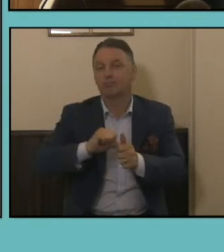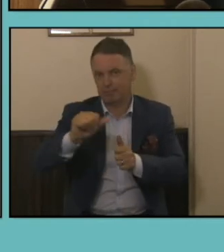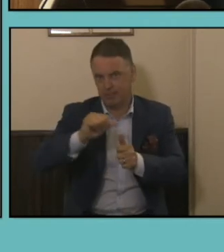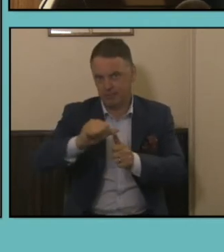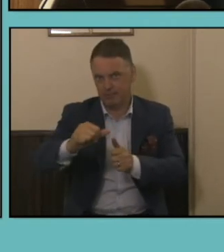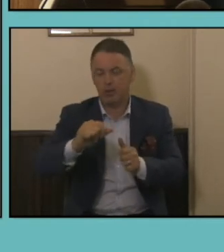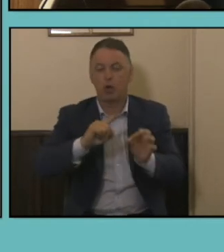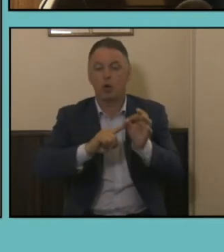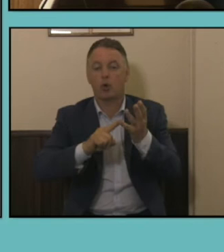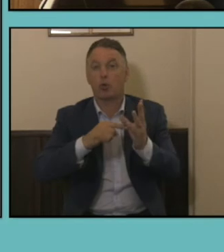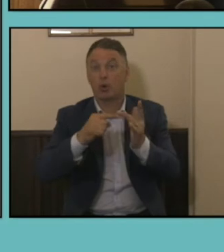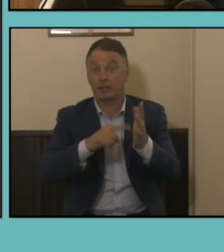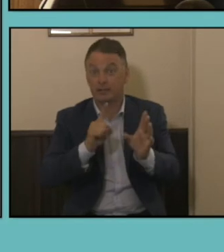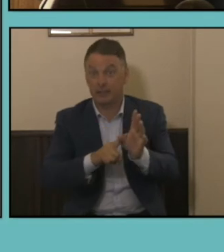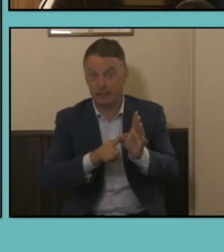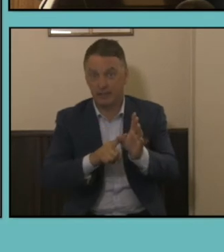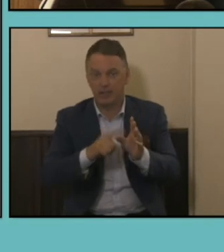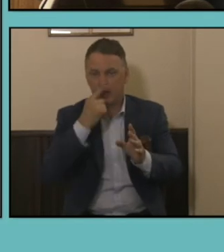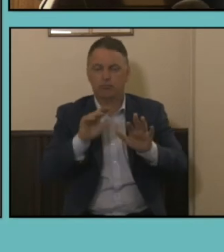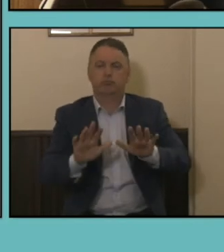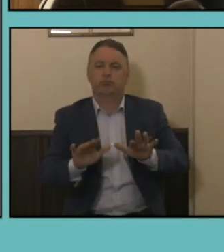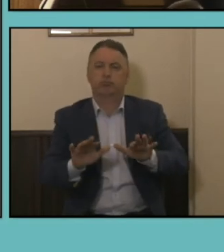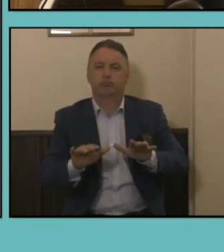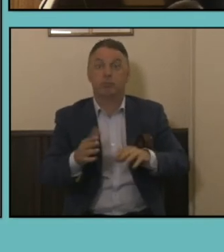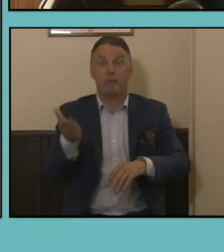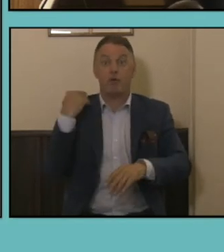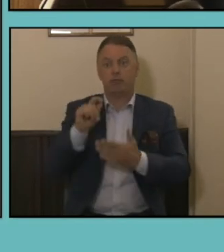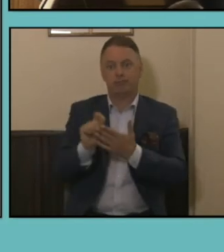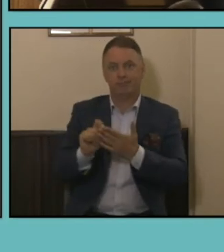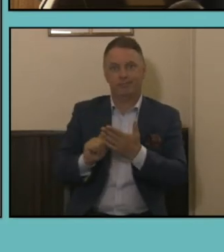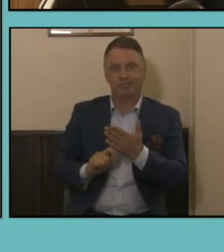a range of smart features on the online form, which means that respondents can't